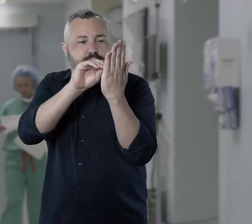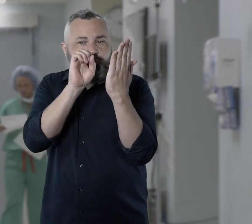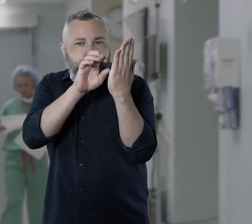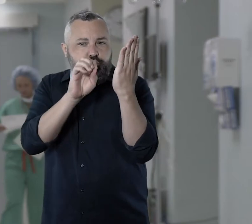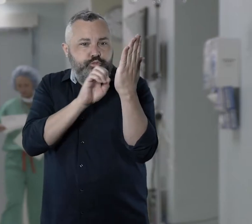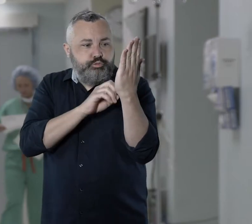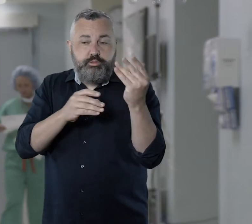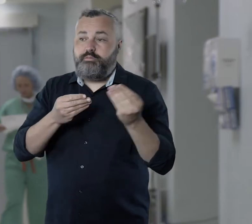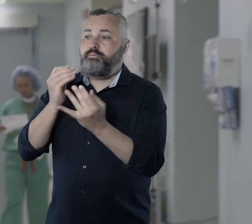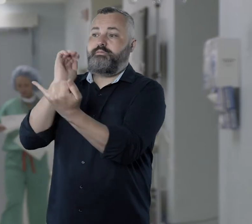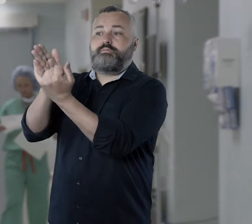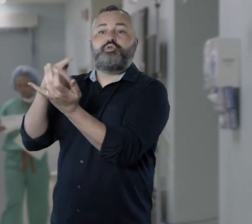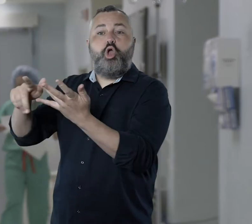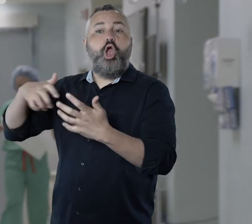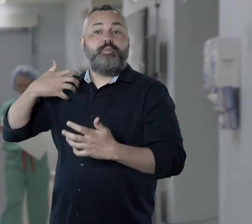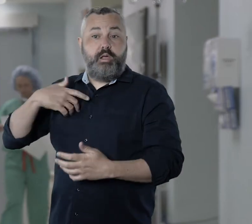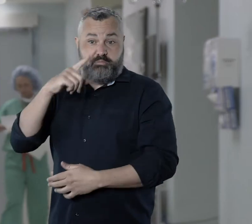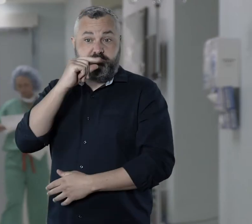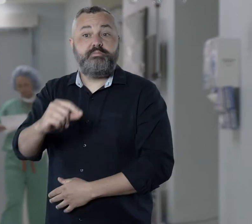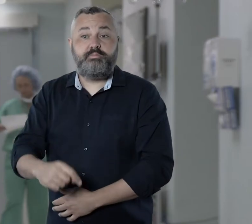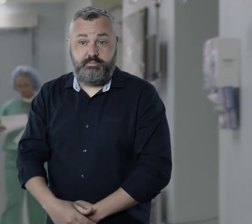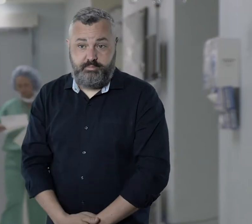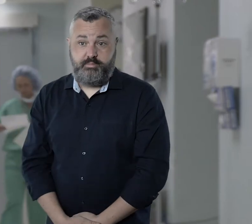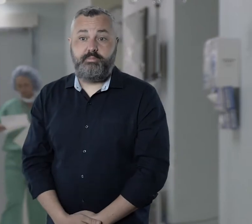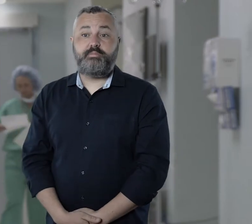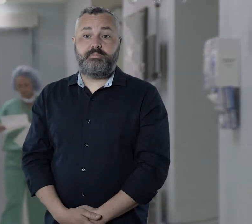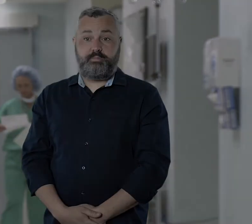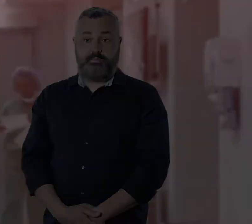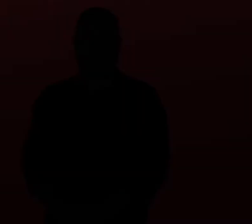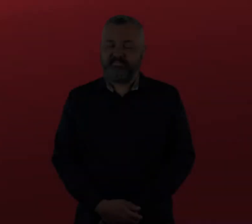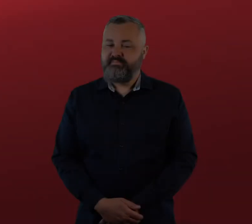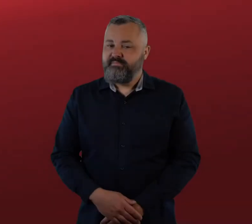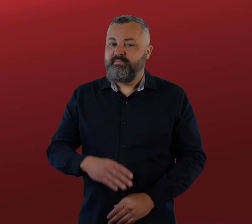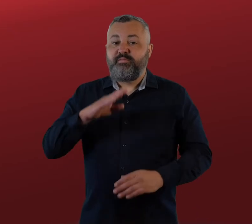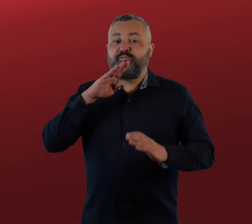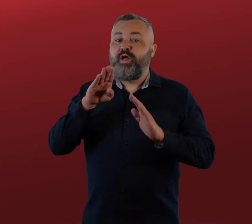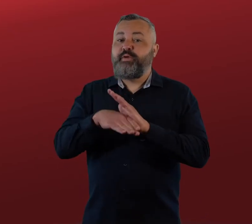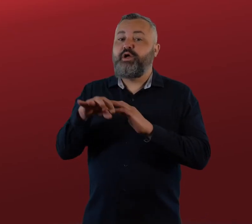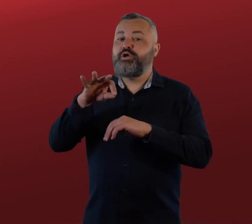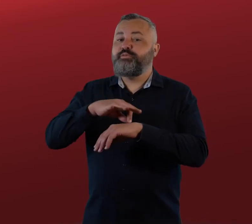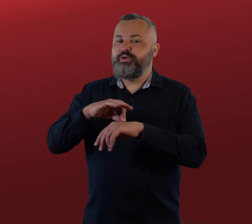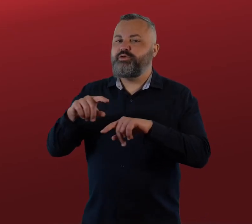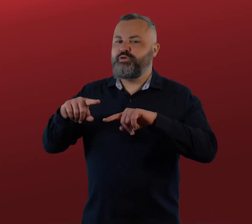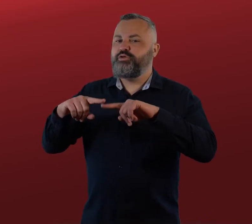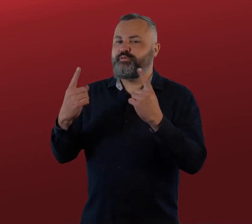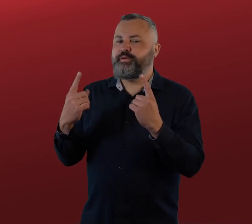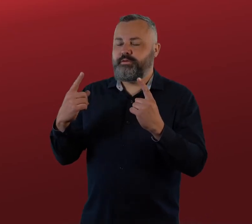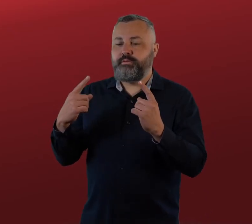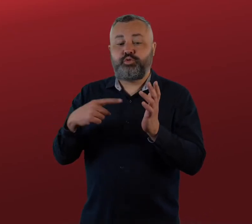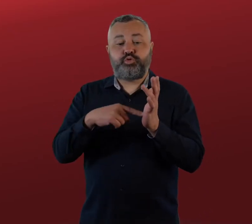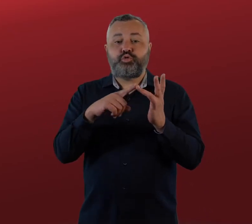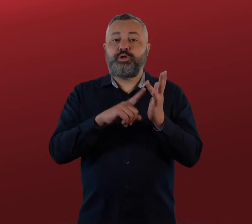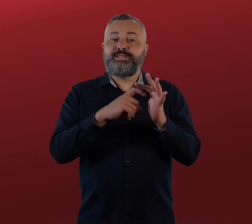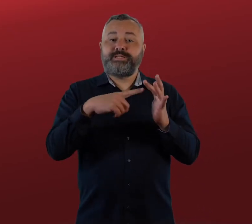a letter of complaint template from the Deaf Victoria website. As private hospitals are not government-owned, they are not responsible